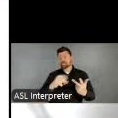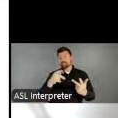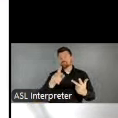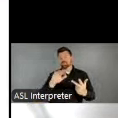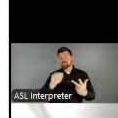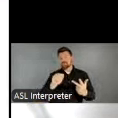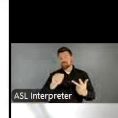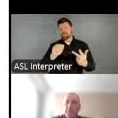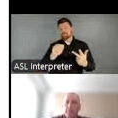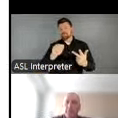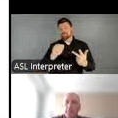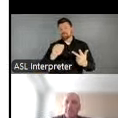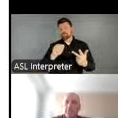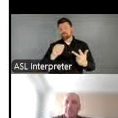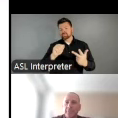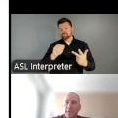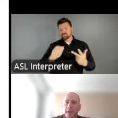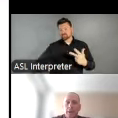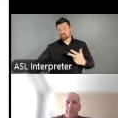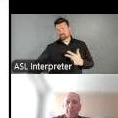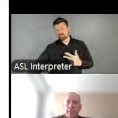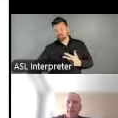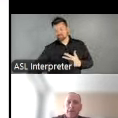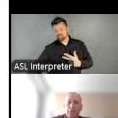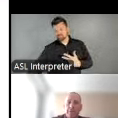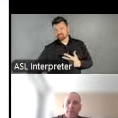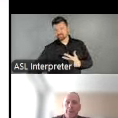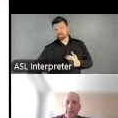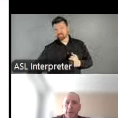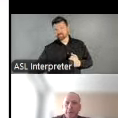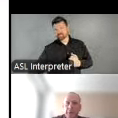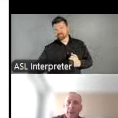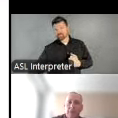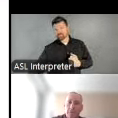colleague who is a Social Science Analyst at the National Endowment for the Arts in the Office of